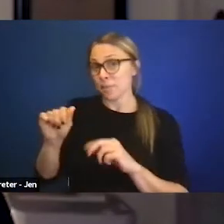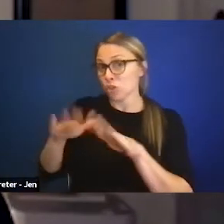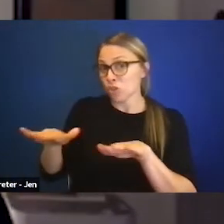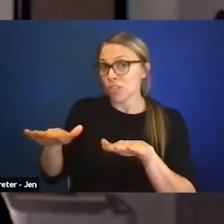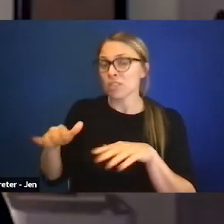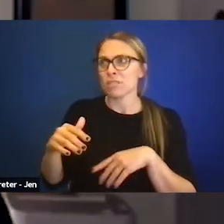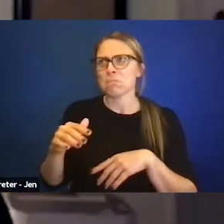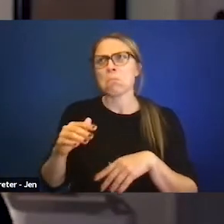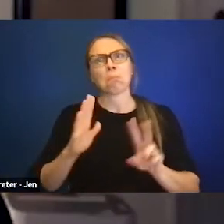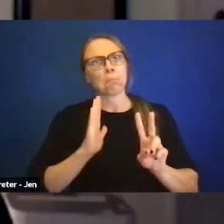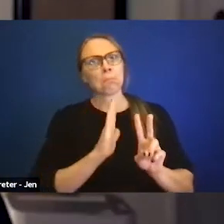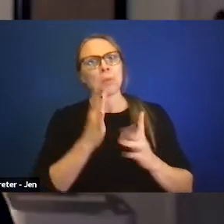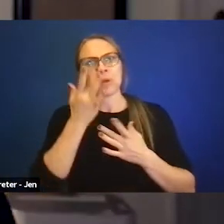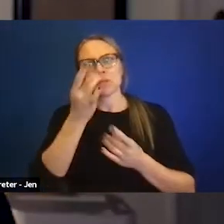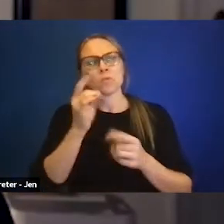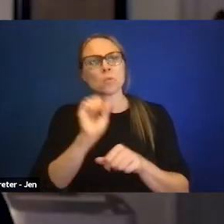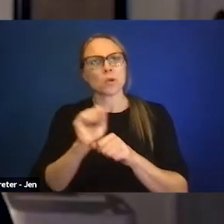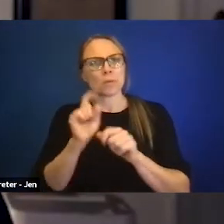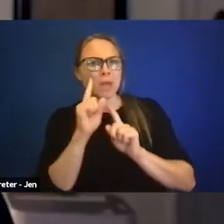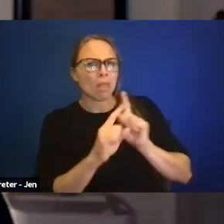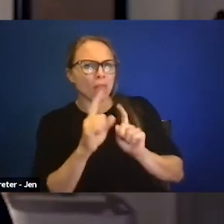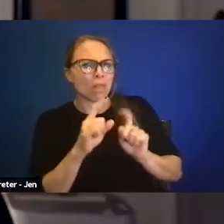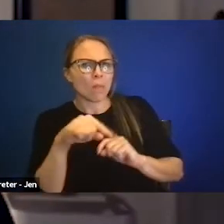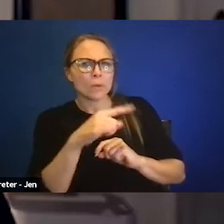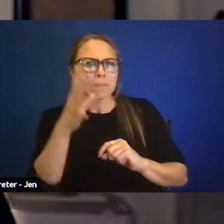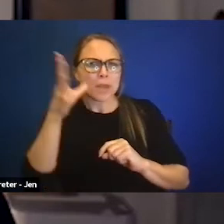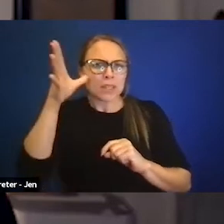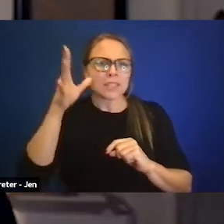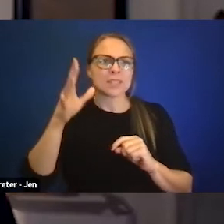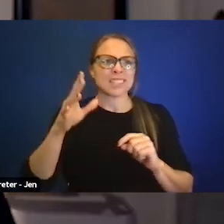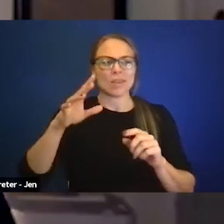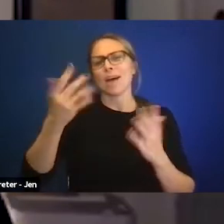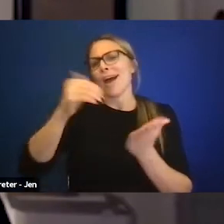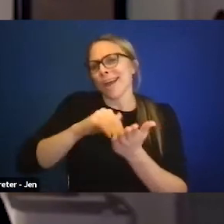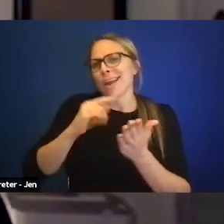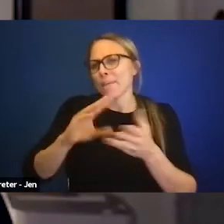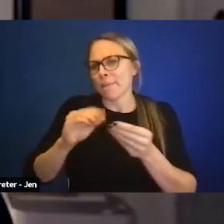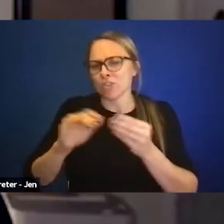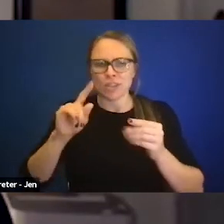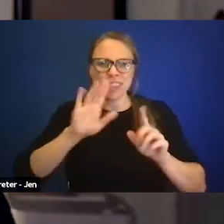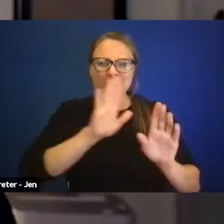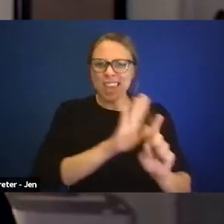to really find out from parents whose kids are in various settings, what are their experiences?